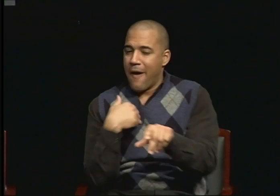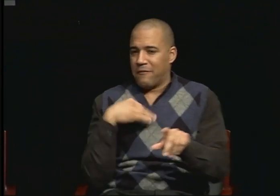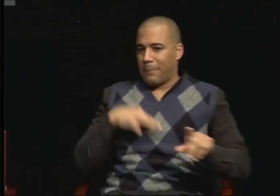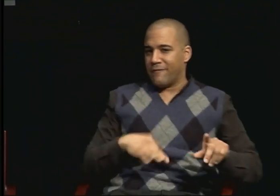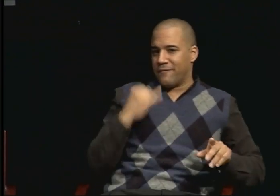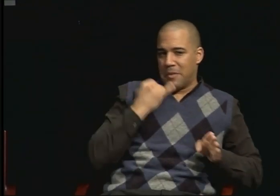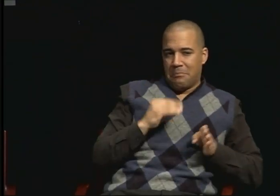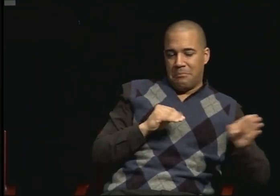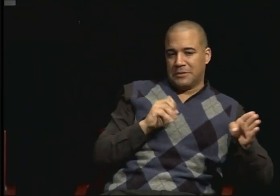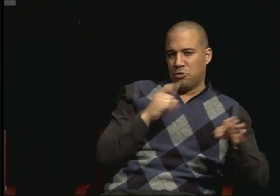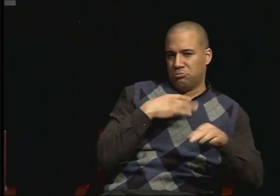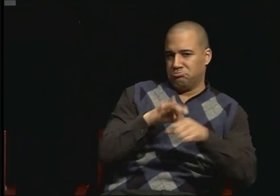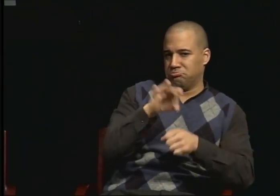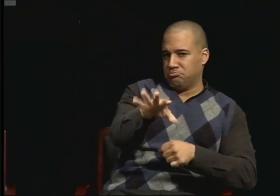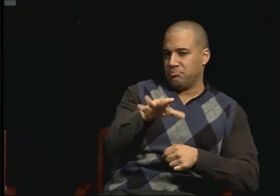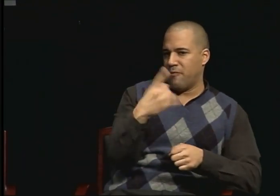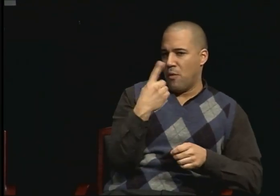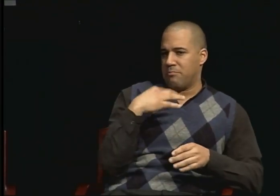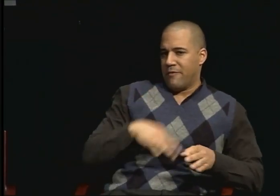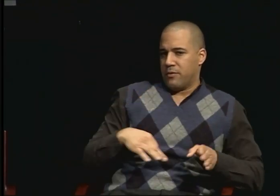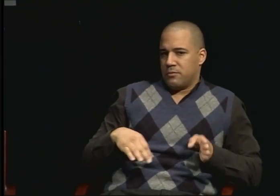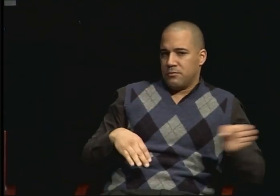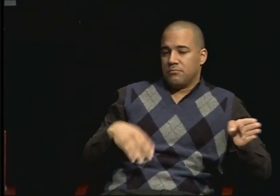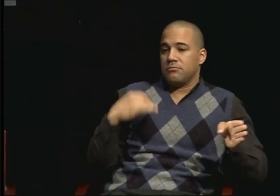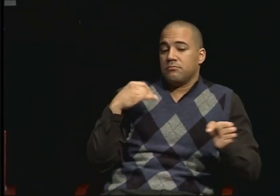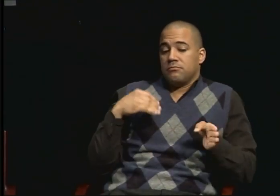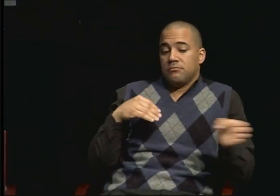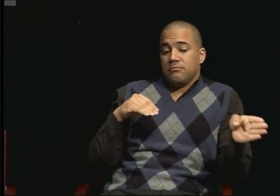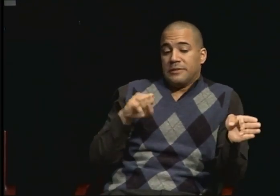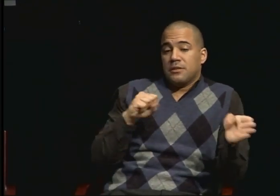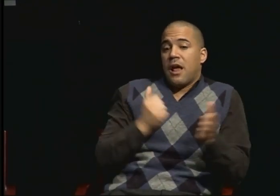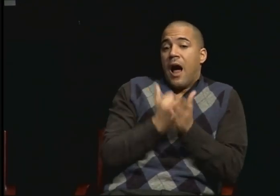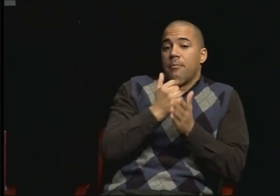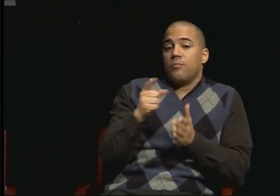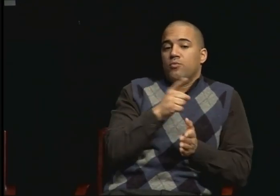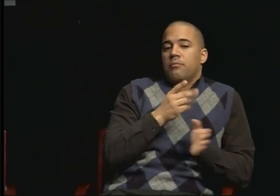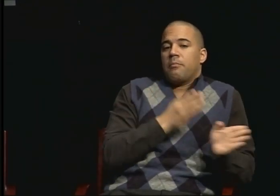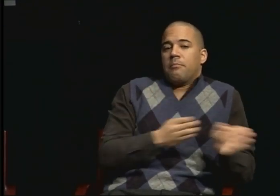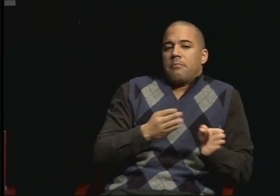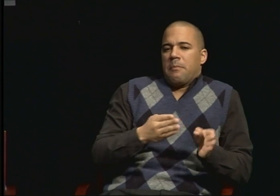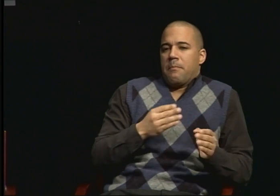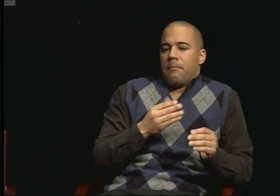to prepare myself better. I actually had more credits so the PhD program